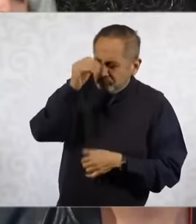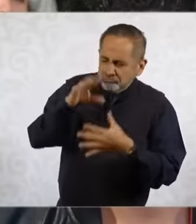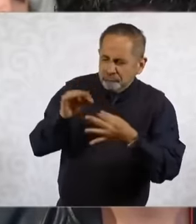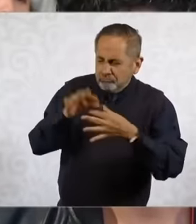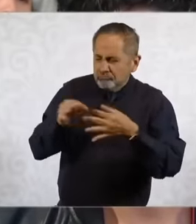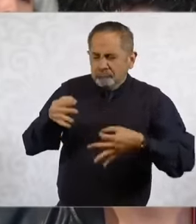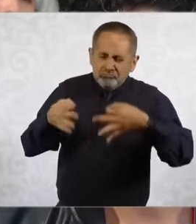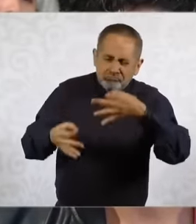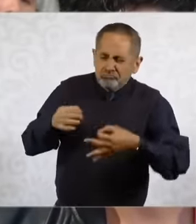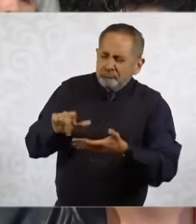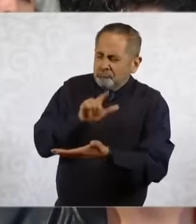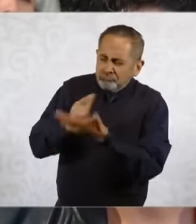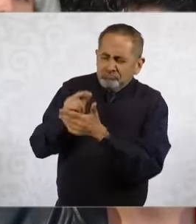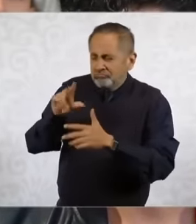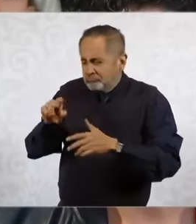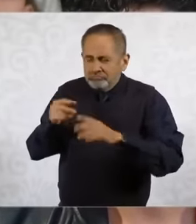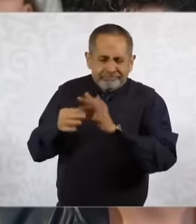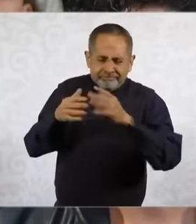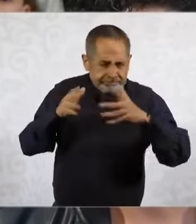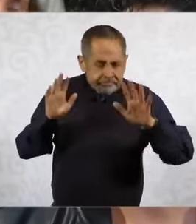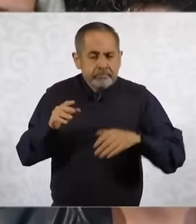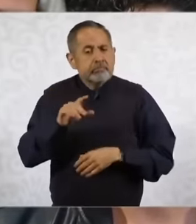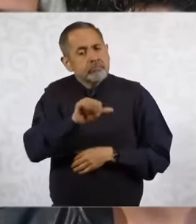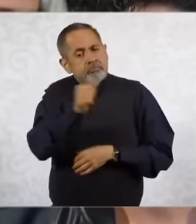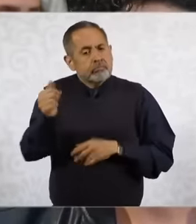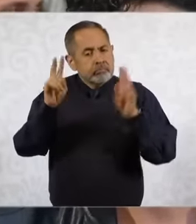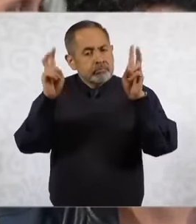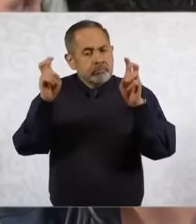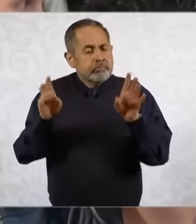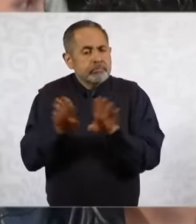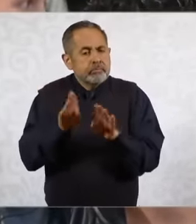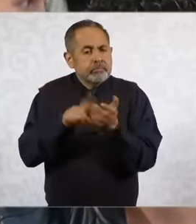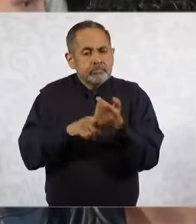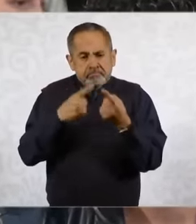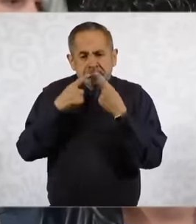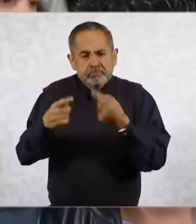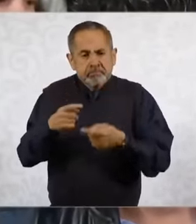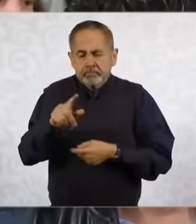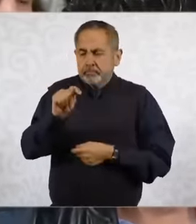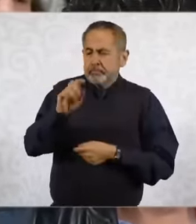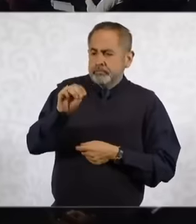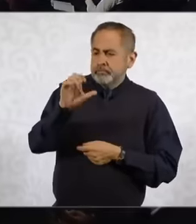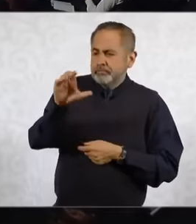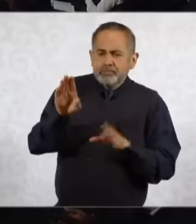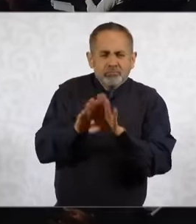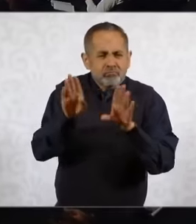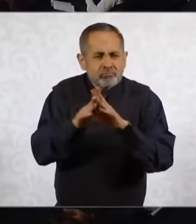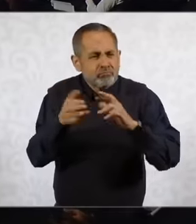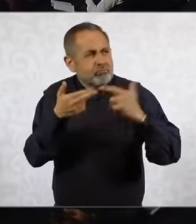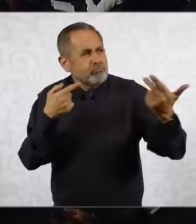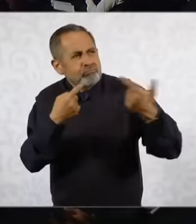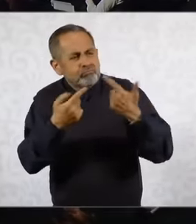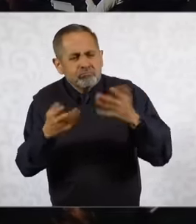around other issues that have to be resolve and that are framed in the trade agreement